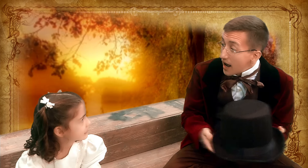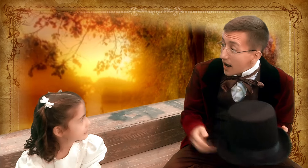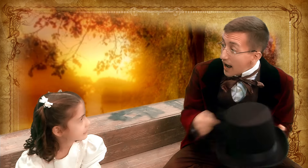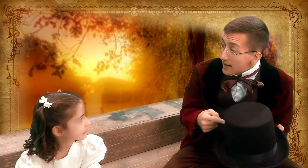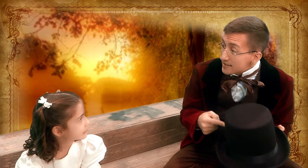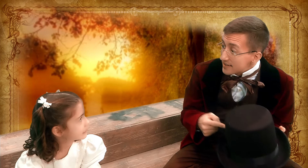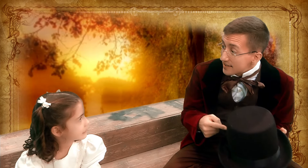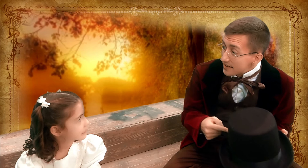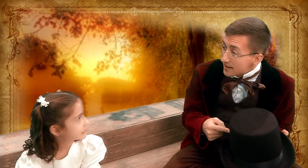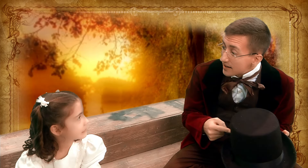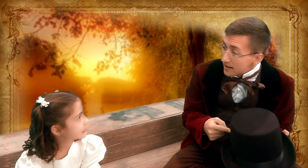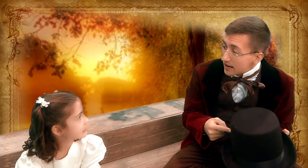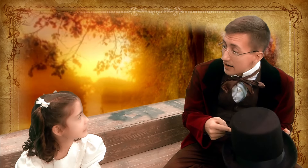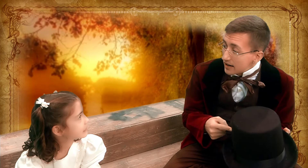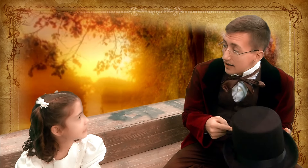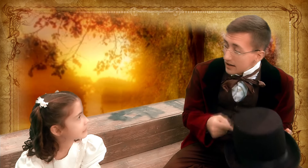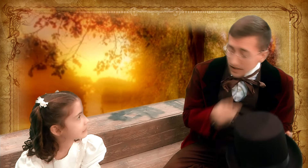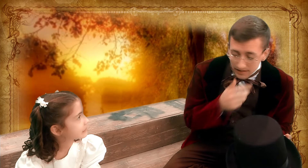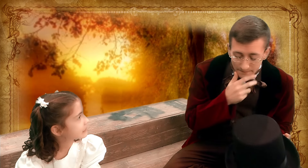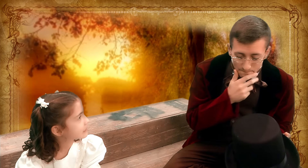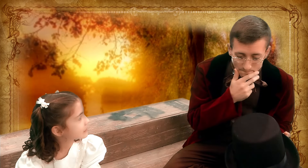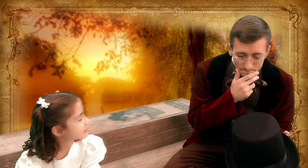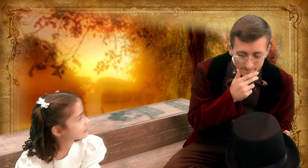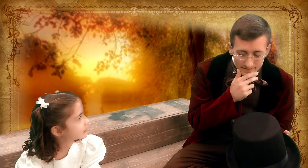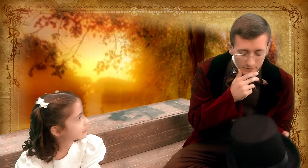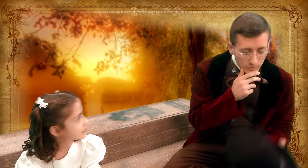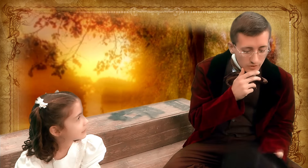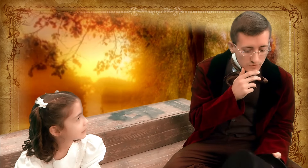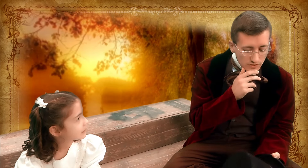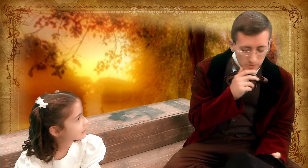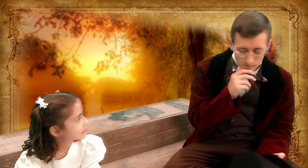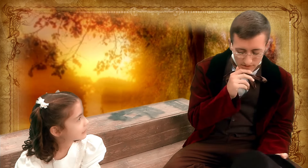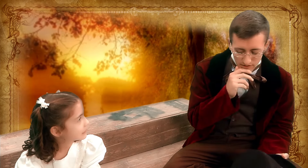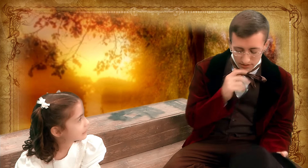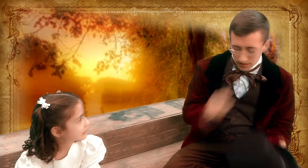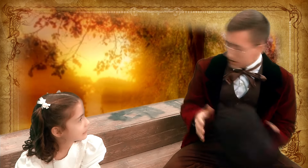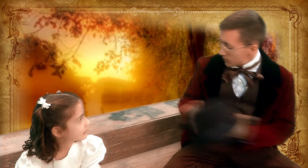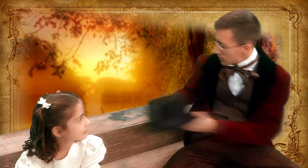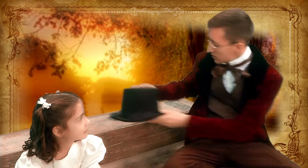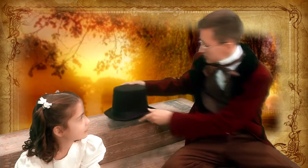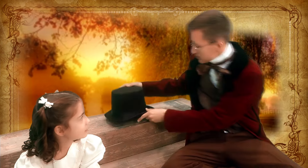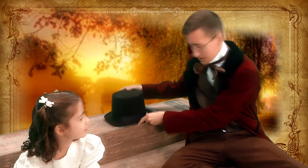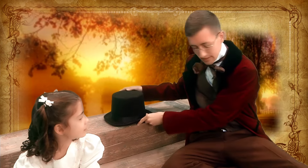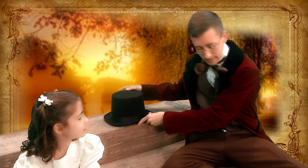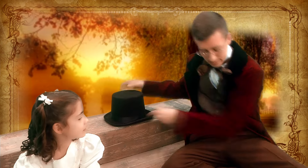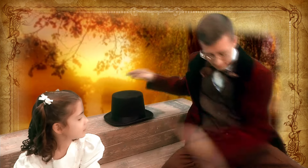Hat? I wonder if she knows any... any words.